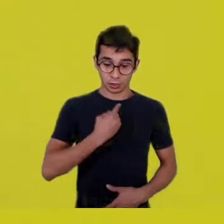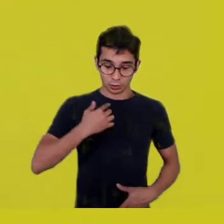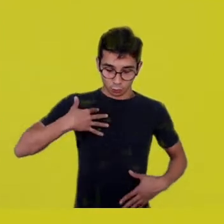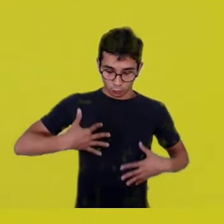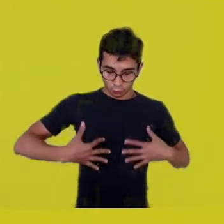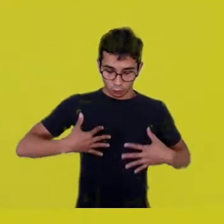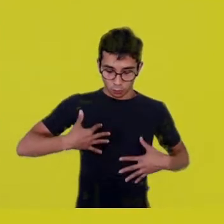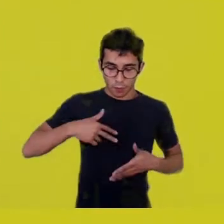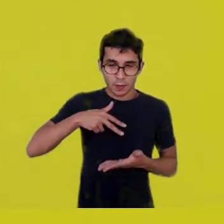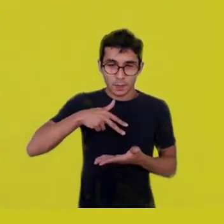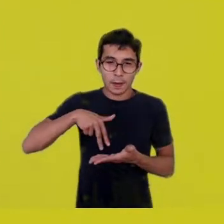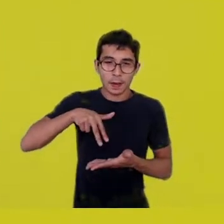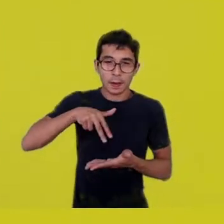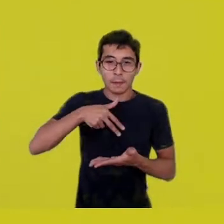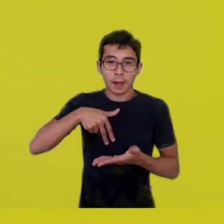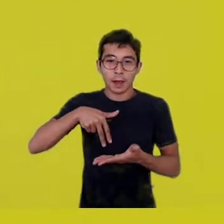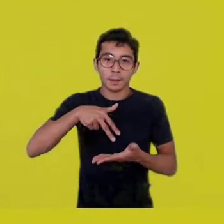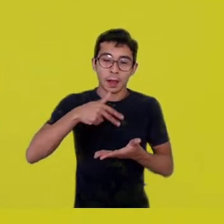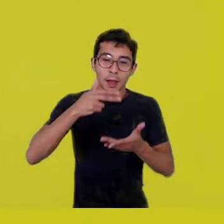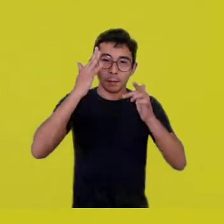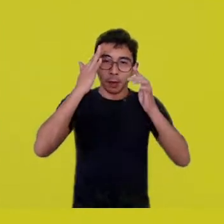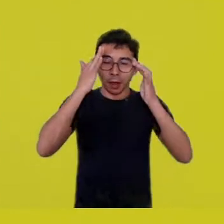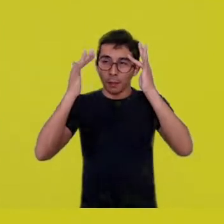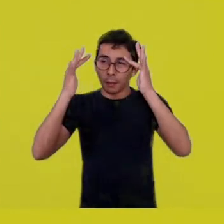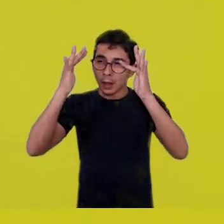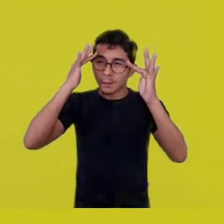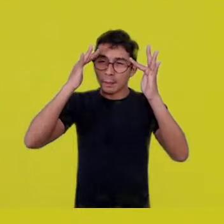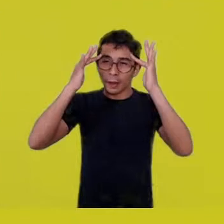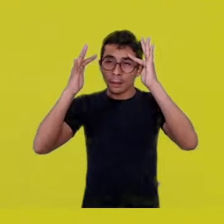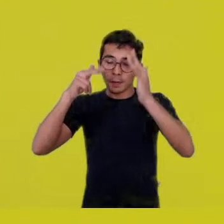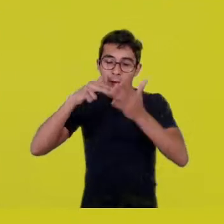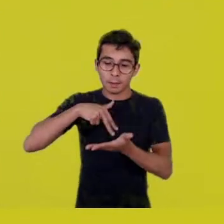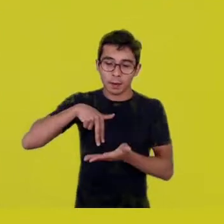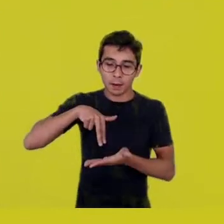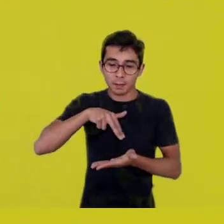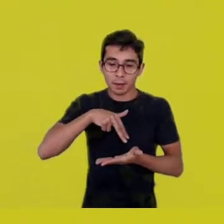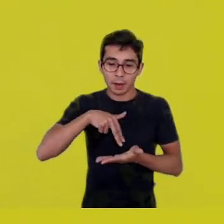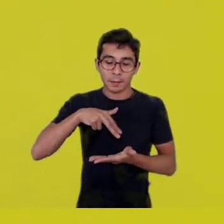and experiments with other senses.